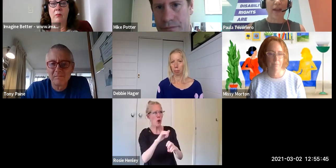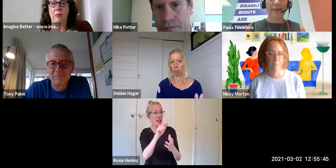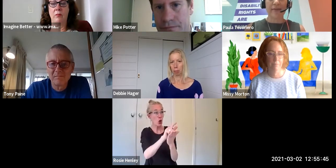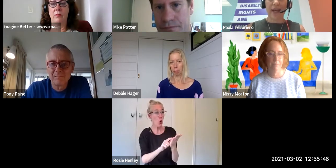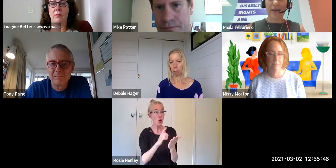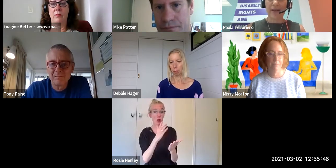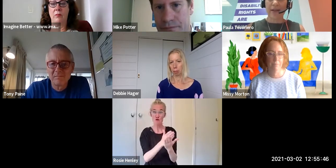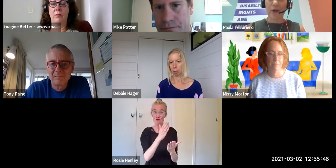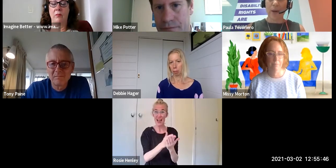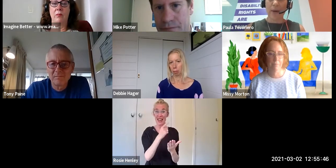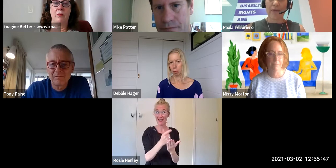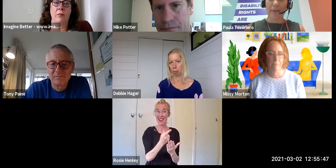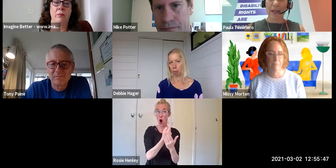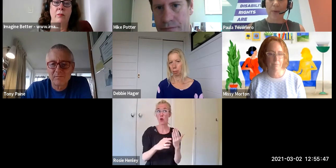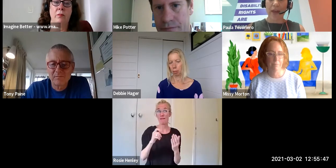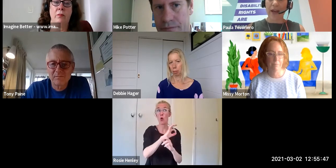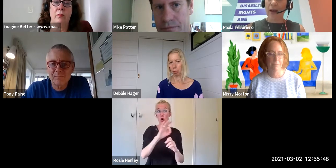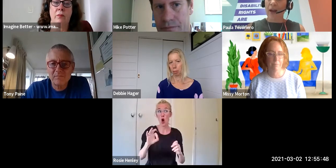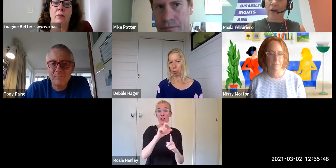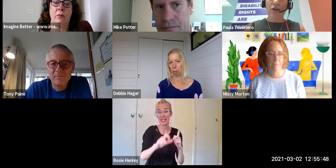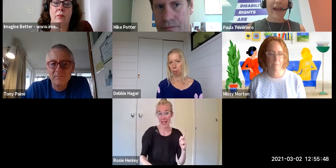that people are familiar with that.